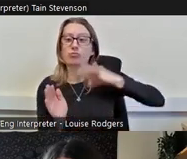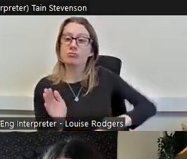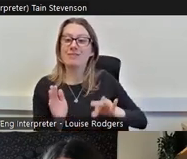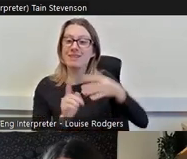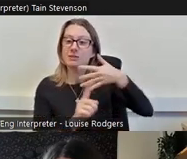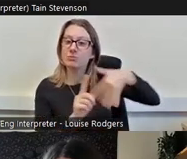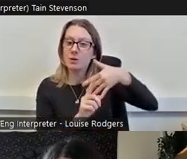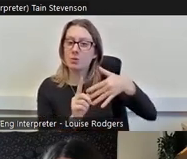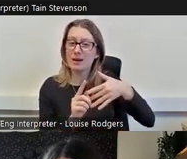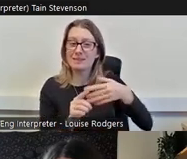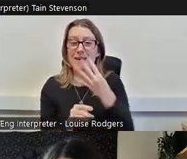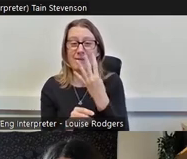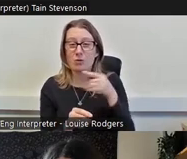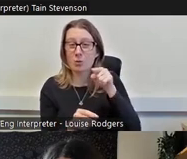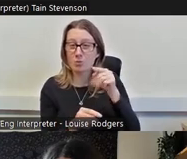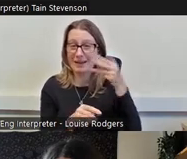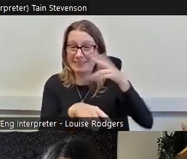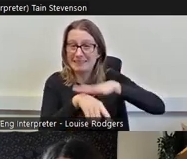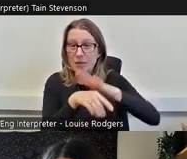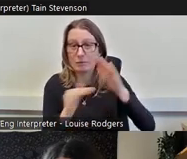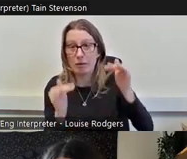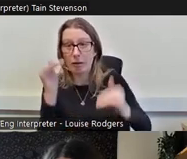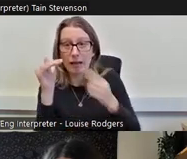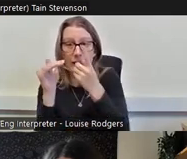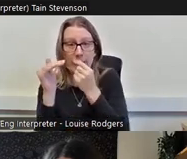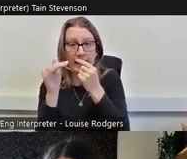more likely to secure work and creative occupations than working class women,